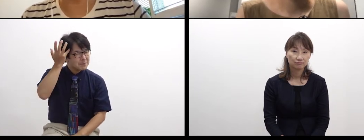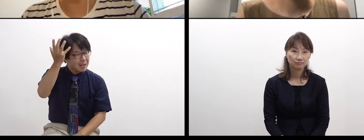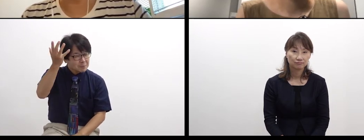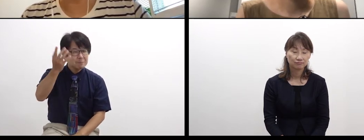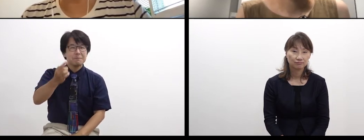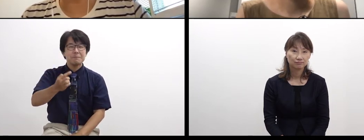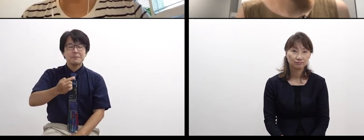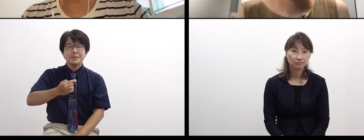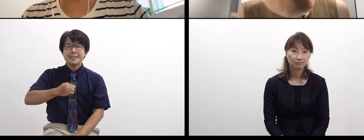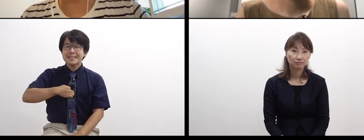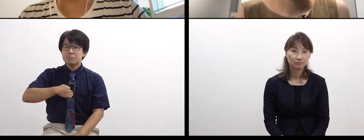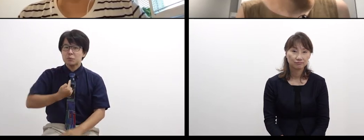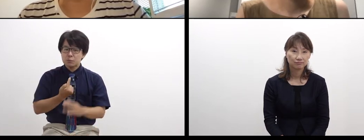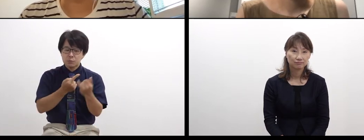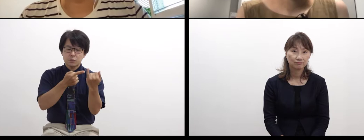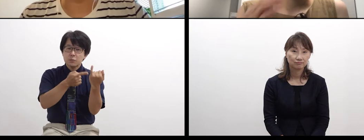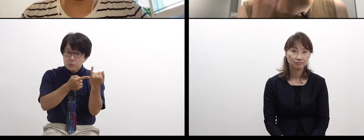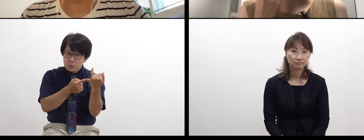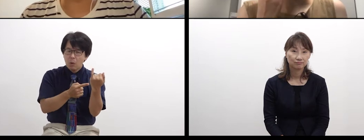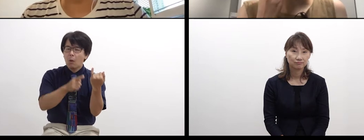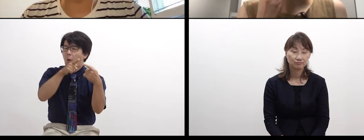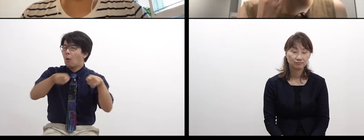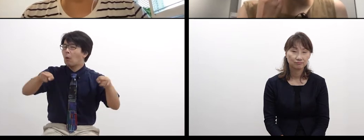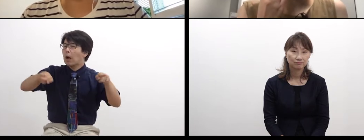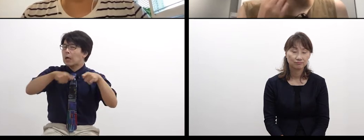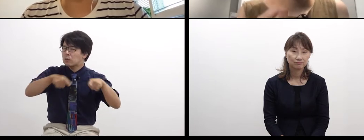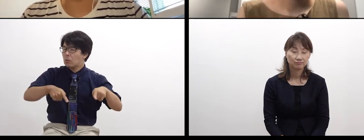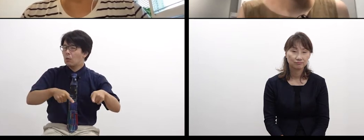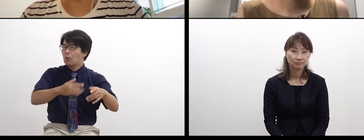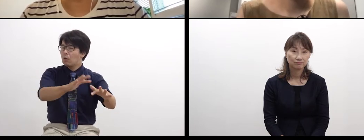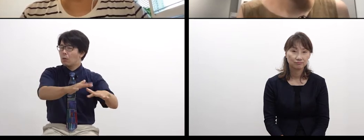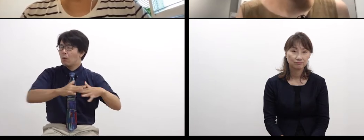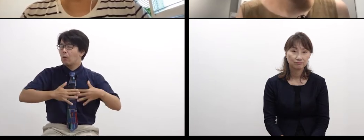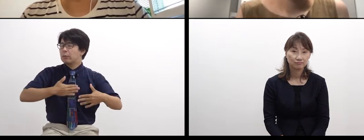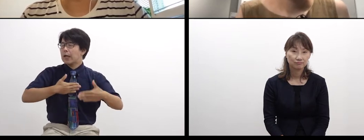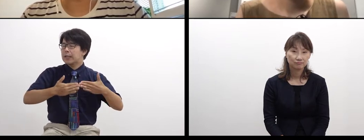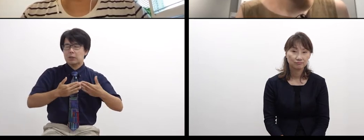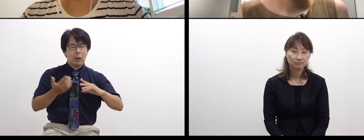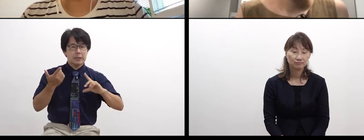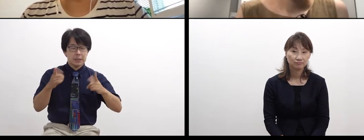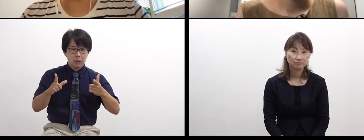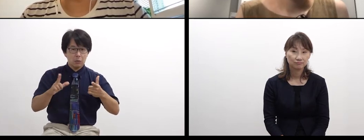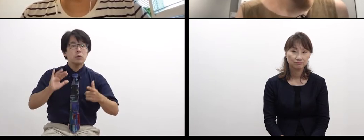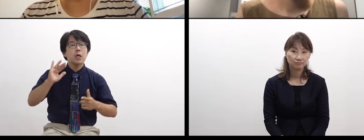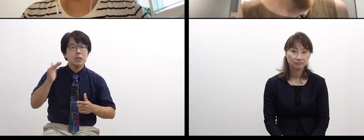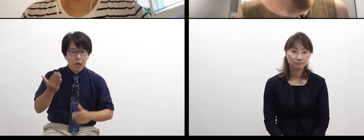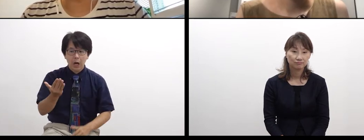how she enjoys that. While hearing that story,